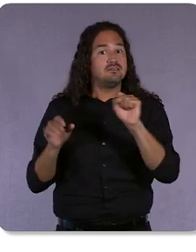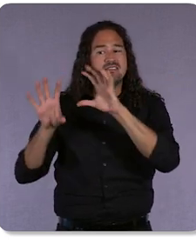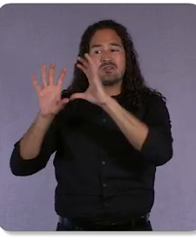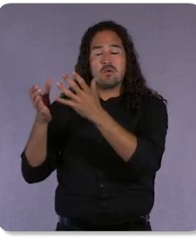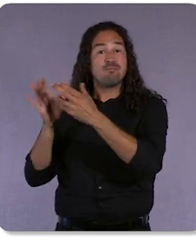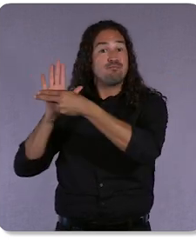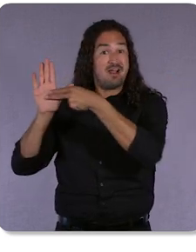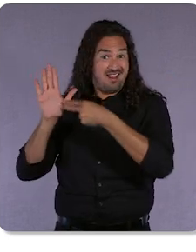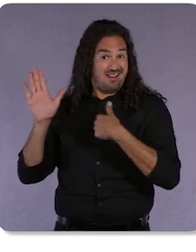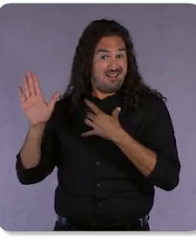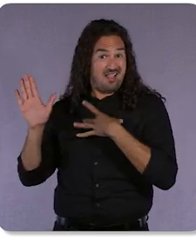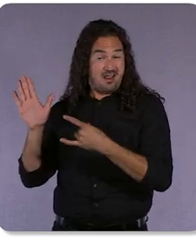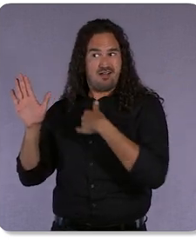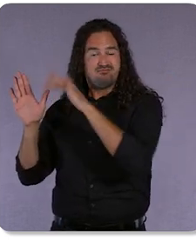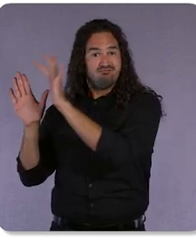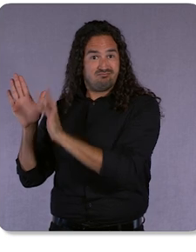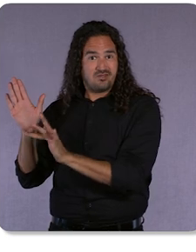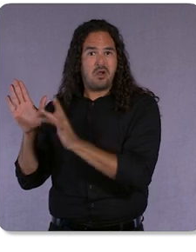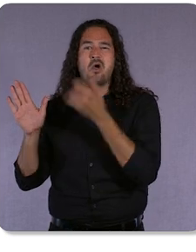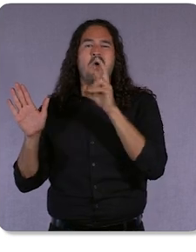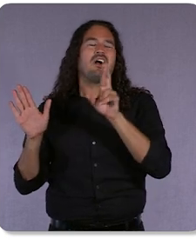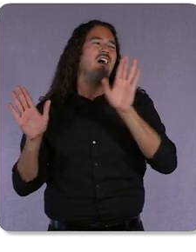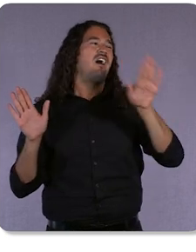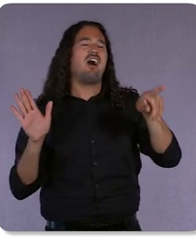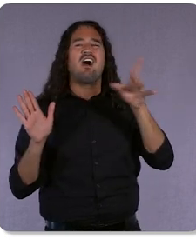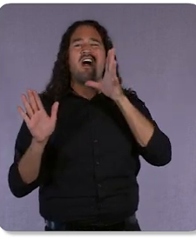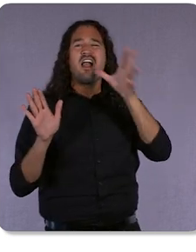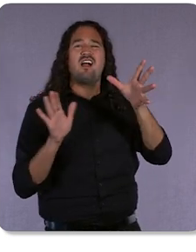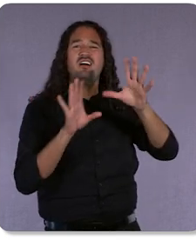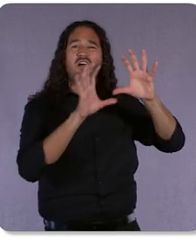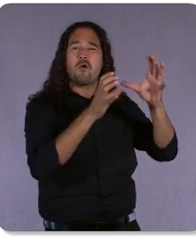They can also opt to see fewer ads from categories or brands they're not interested in.